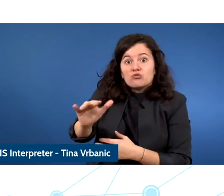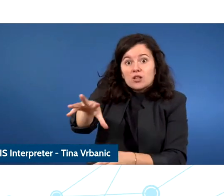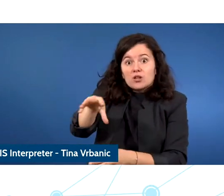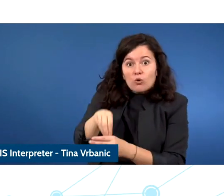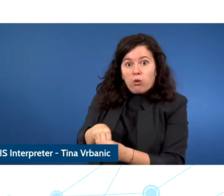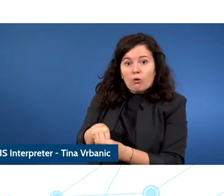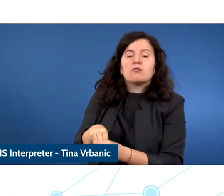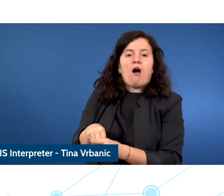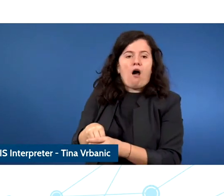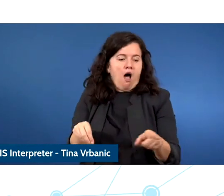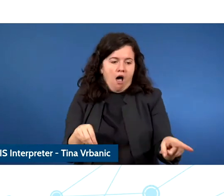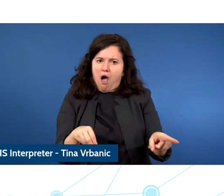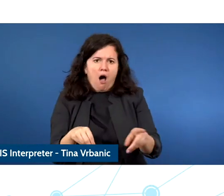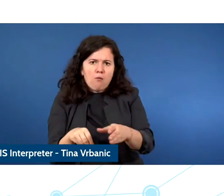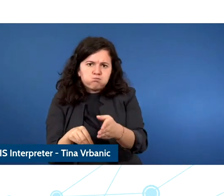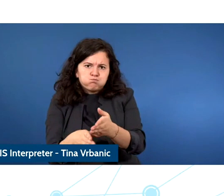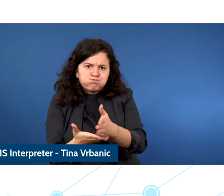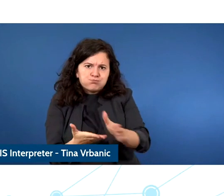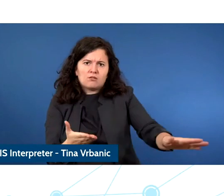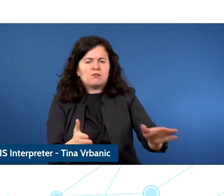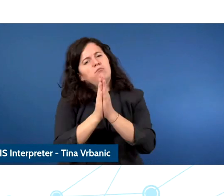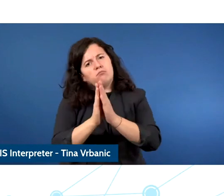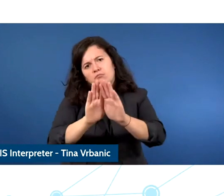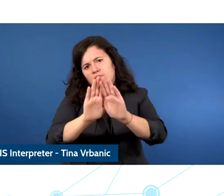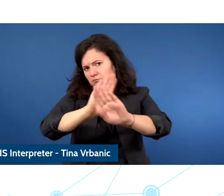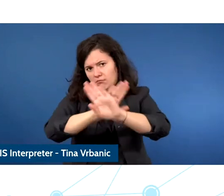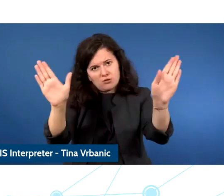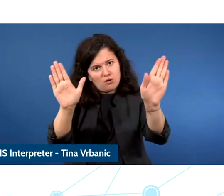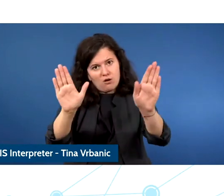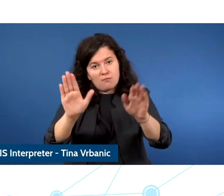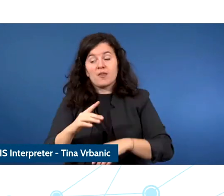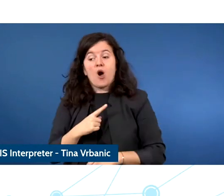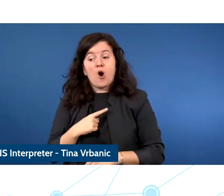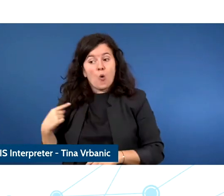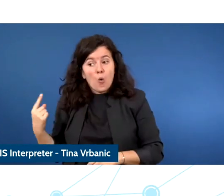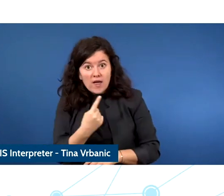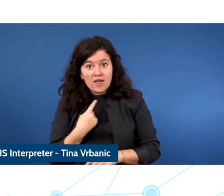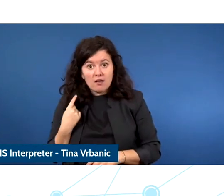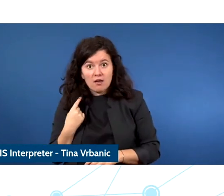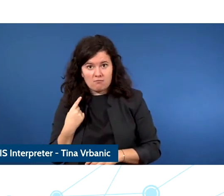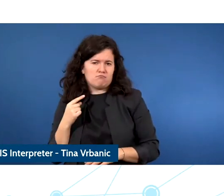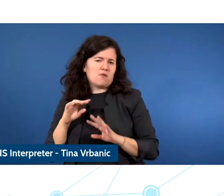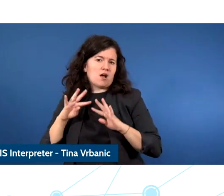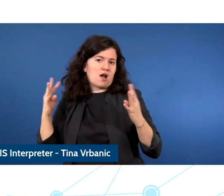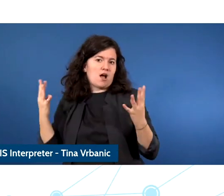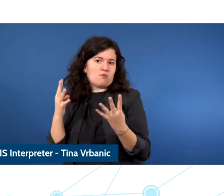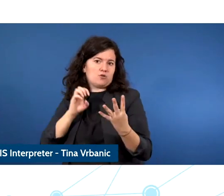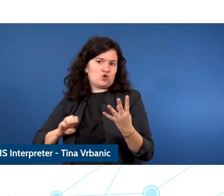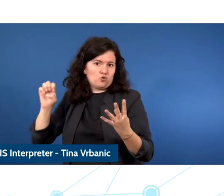the children that we worked with who live with disabilities, they responded to